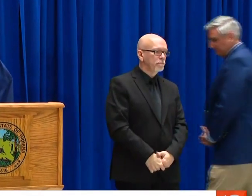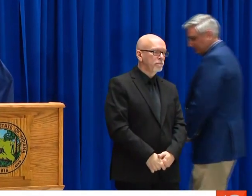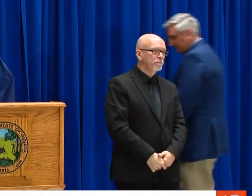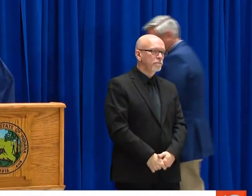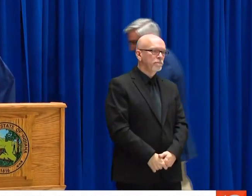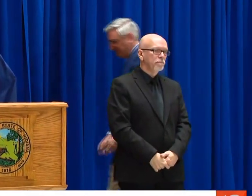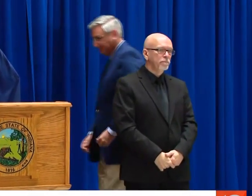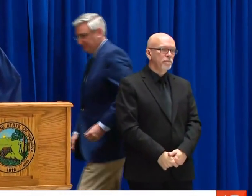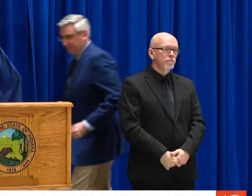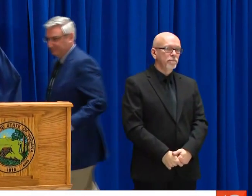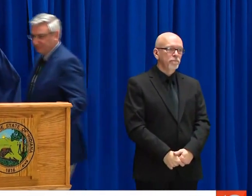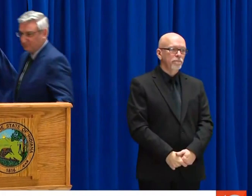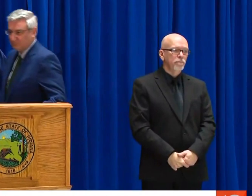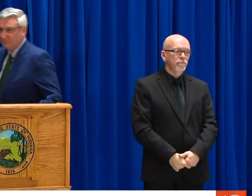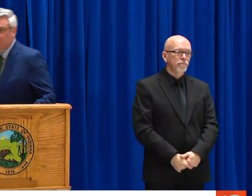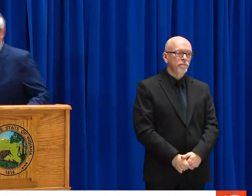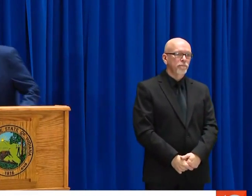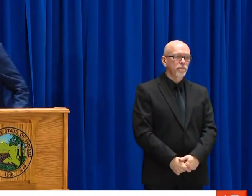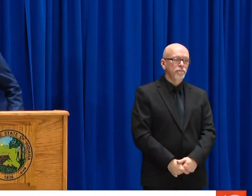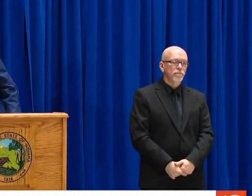MANY TIMES, LET THIS BE OUR FINEST HOUR.